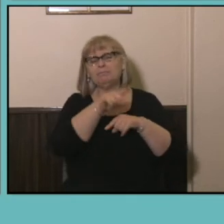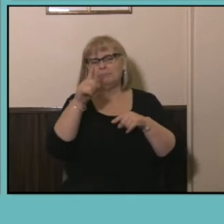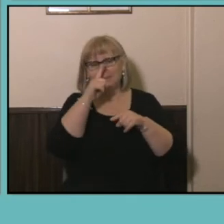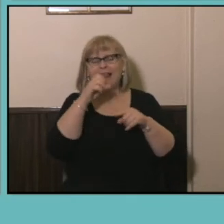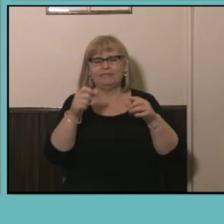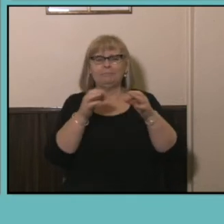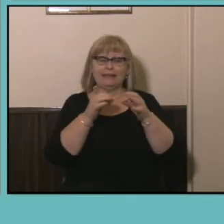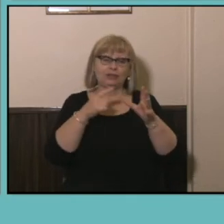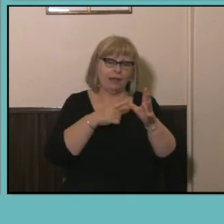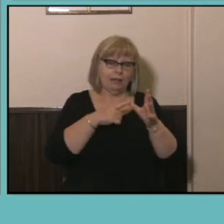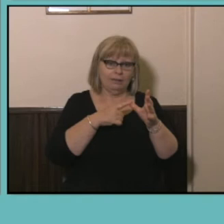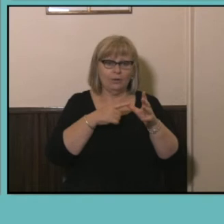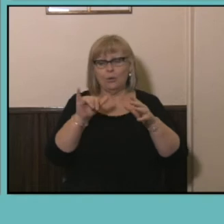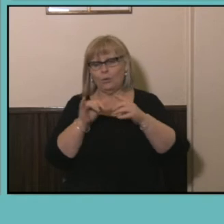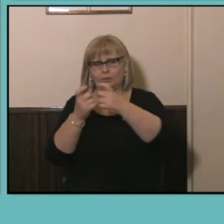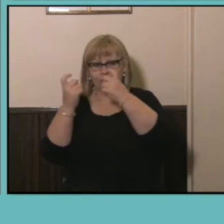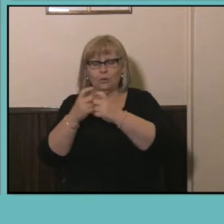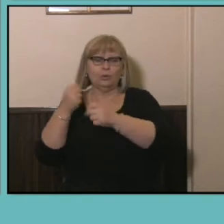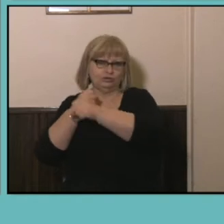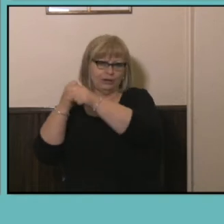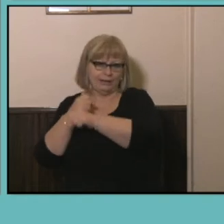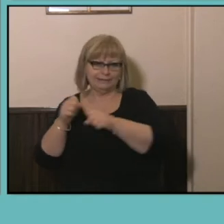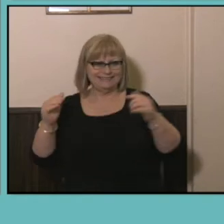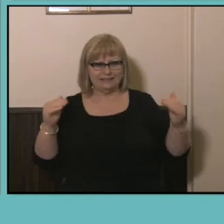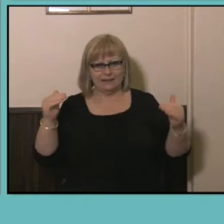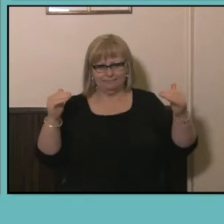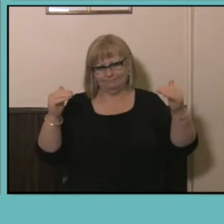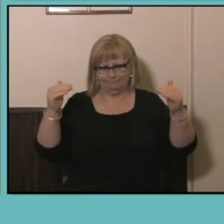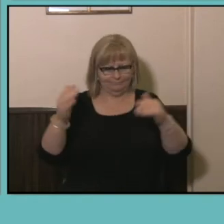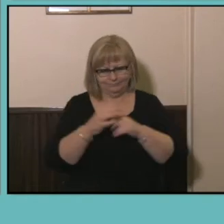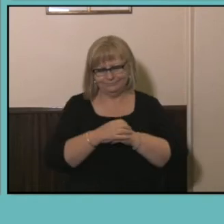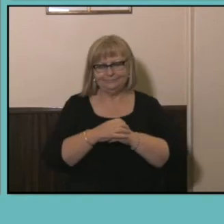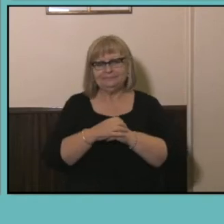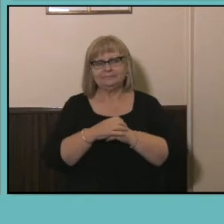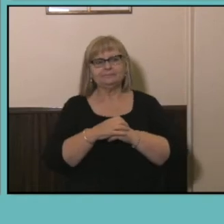are to have a certificate or trade qualification today. Some of the other